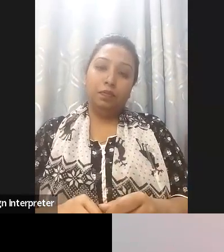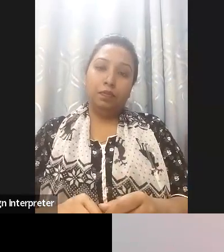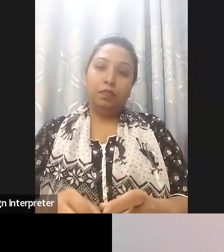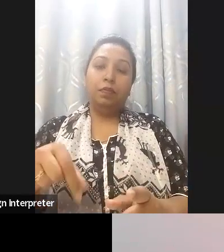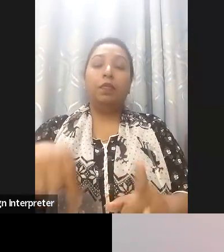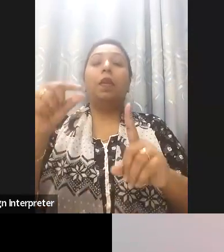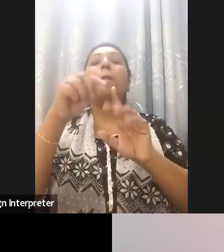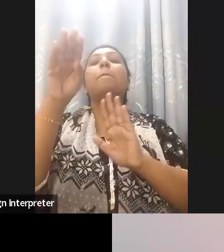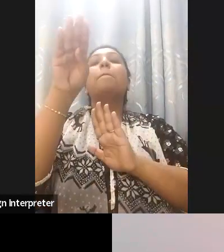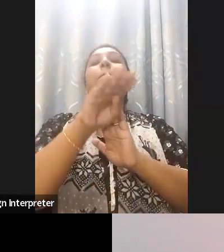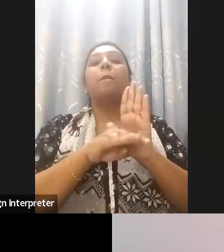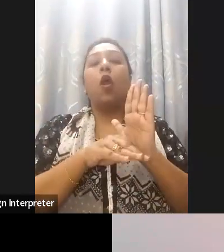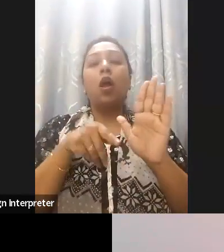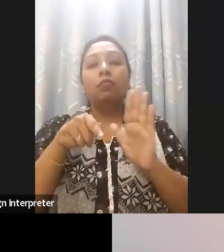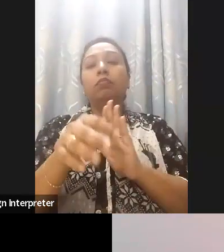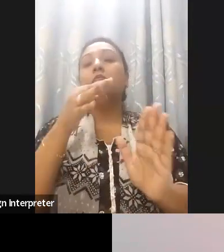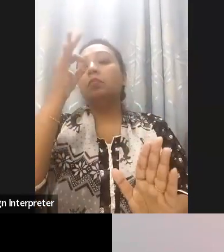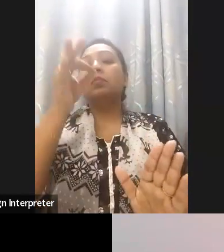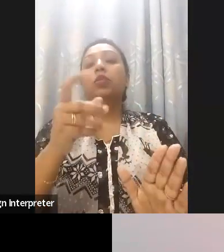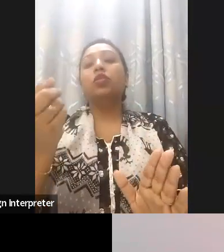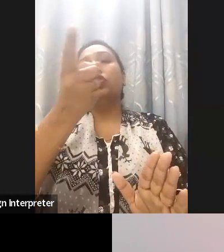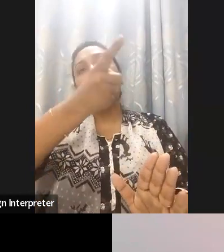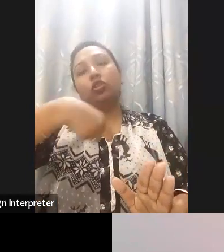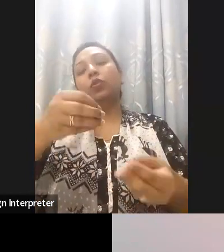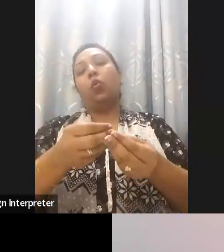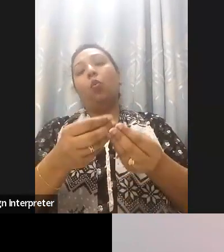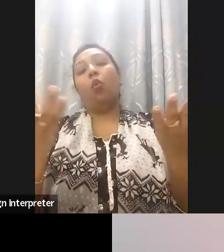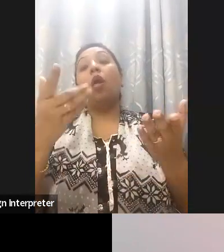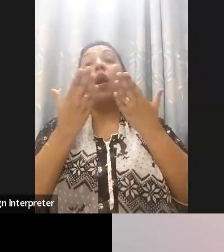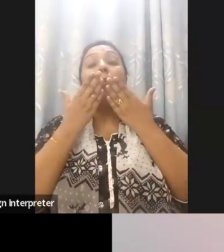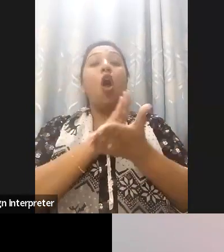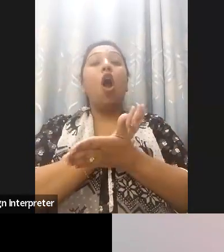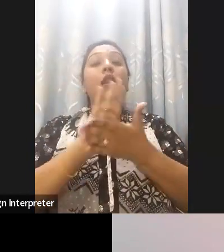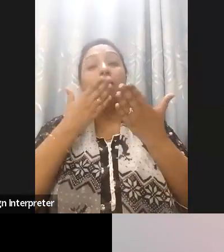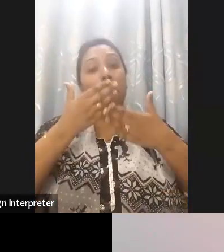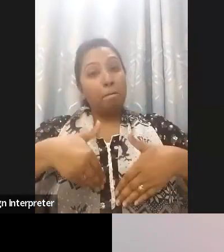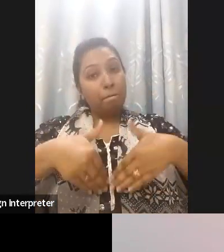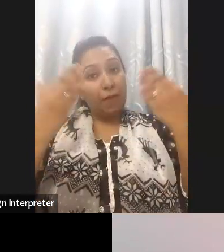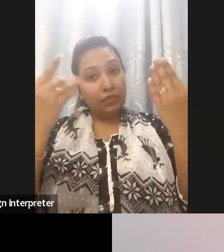advocates with disabilities particularly graduates of DARE academic scholarship program